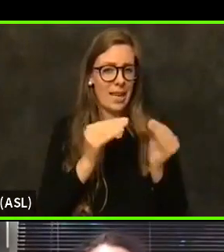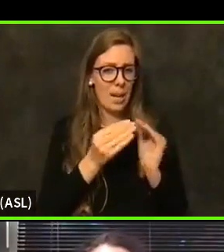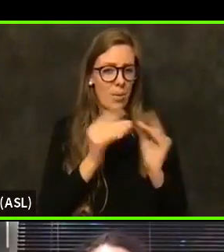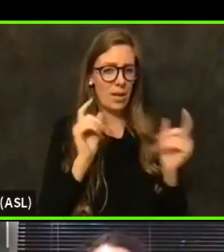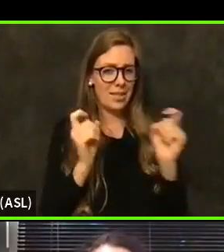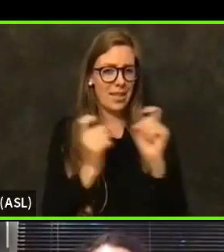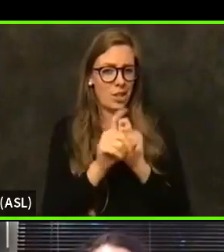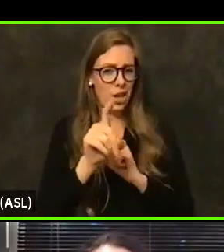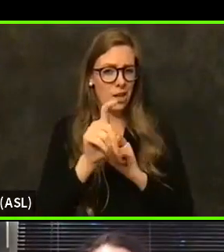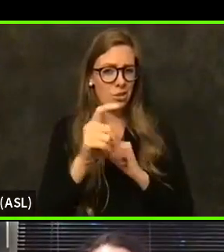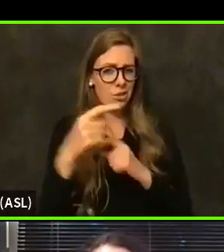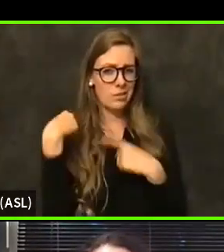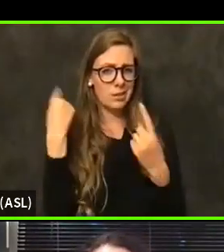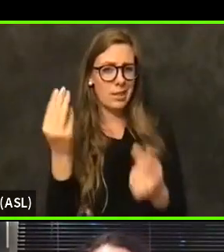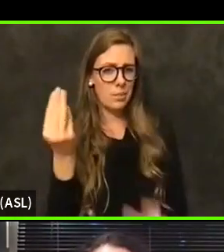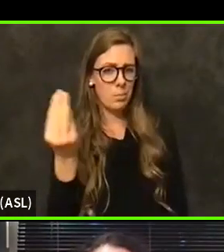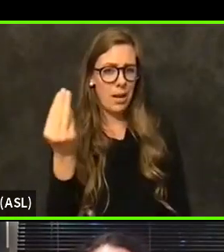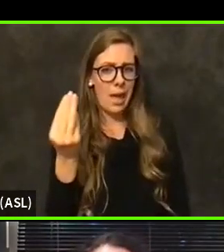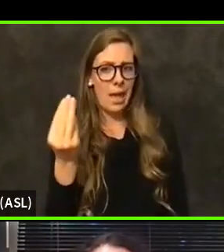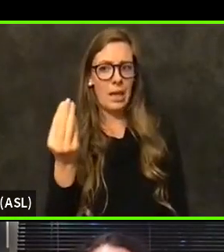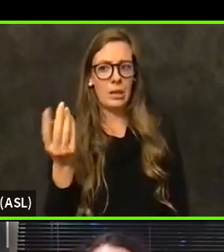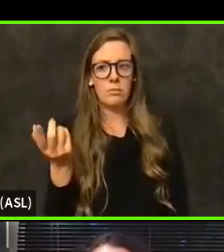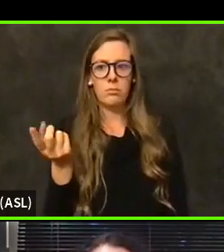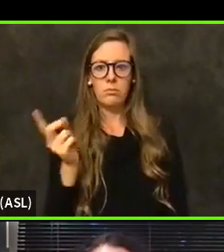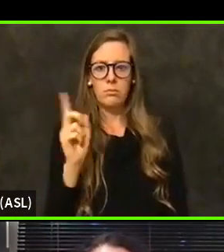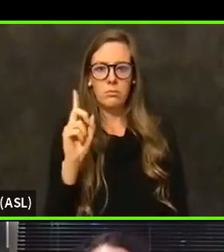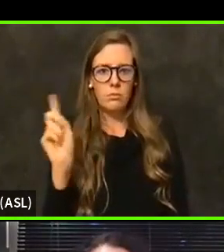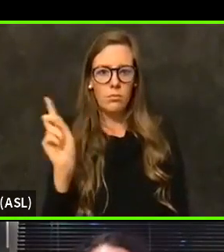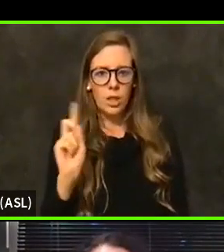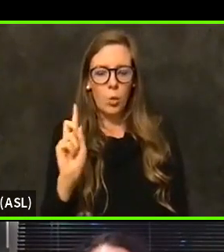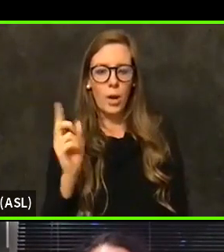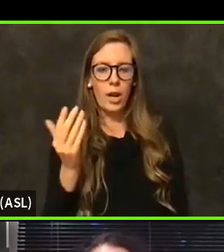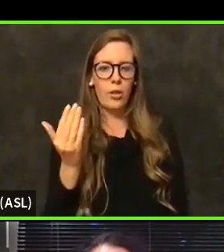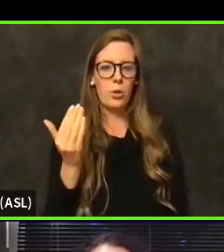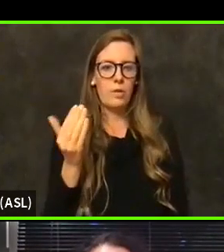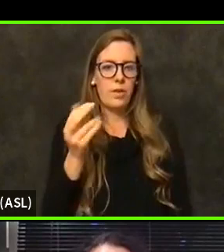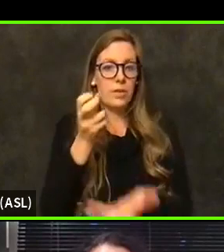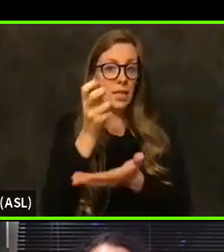and if there's a breakdown of where those 15 are approved, sent back, etc.